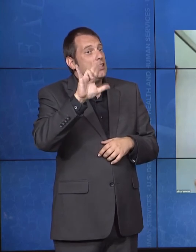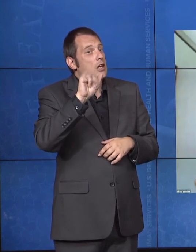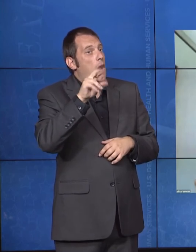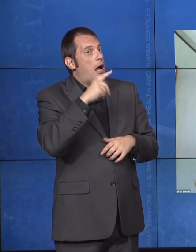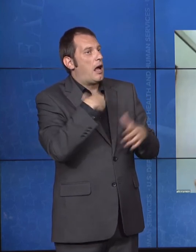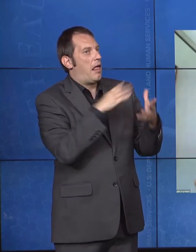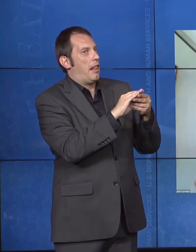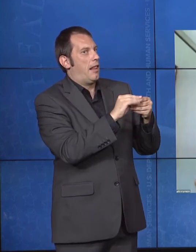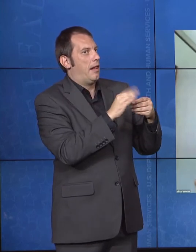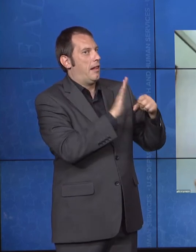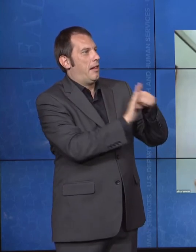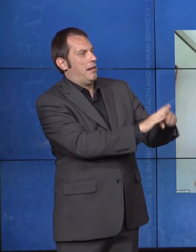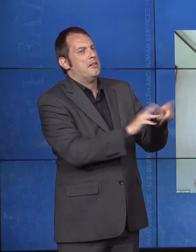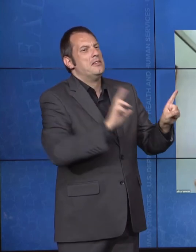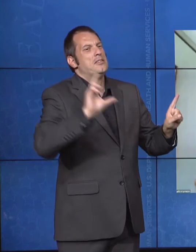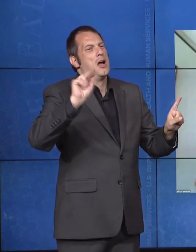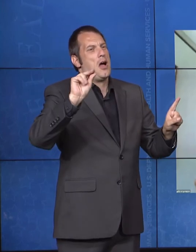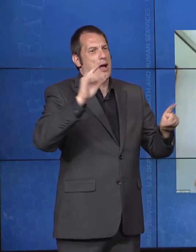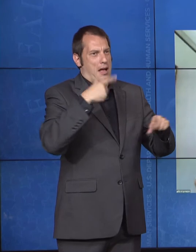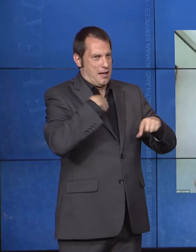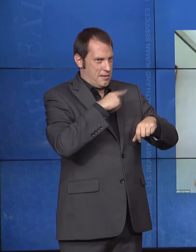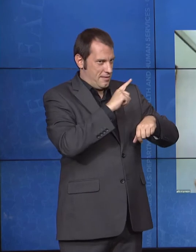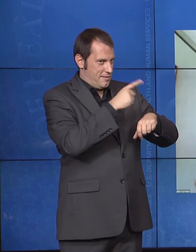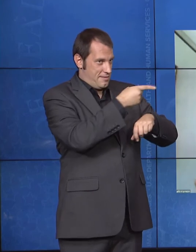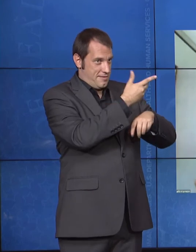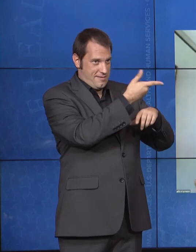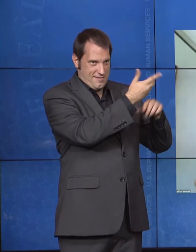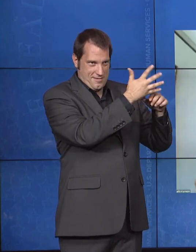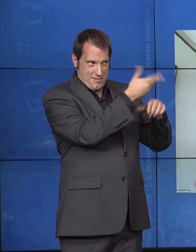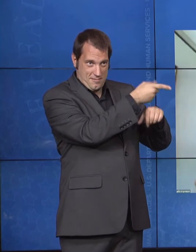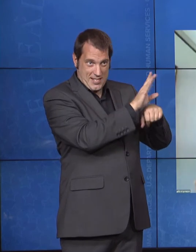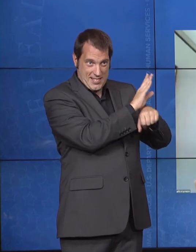be removed from parents just because they have a disability, or a parent won't have